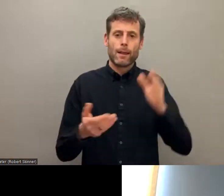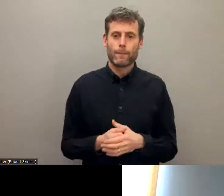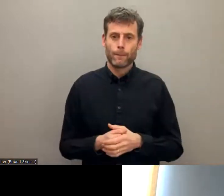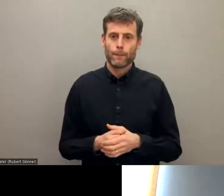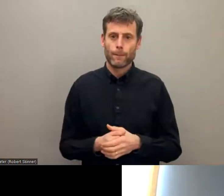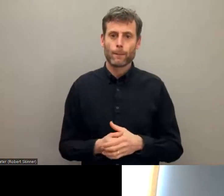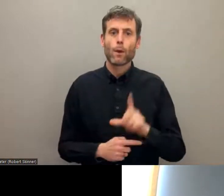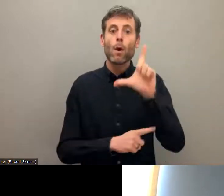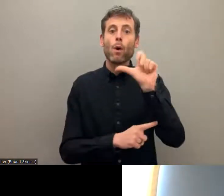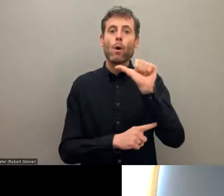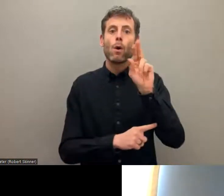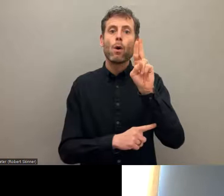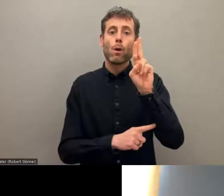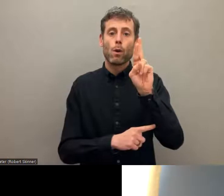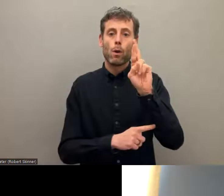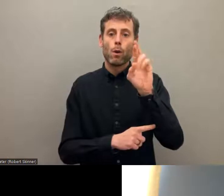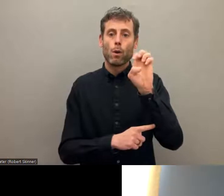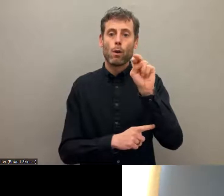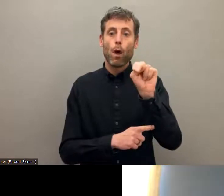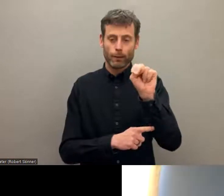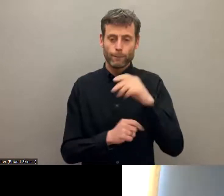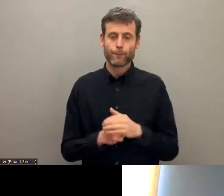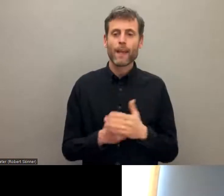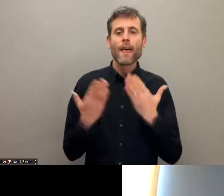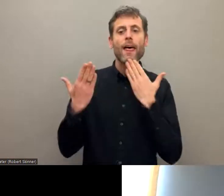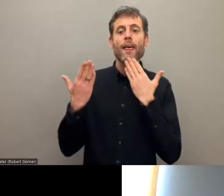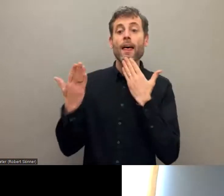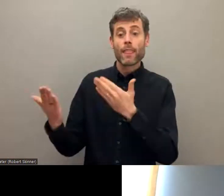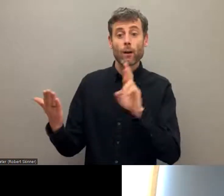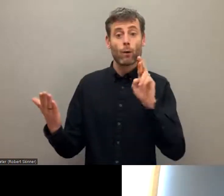Rosário, and thank you, again, Pratt, for joining us and for